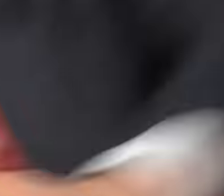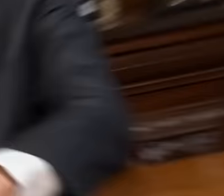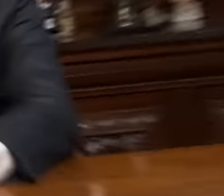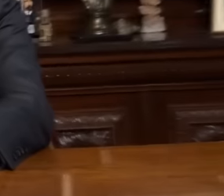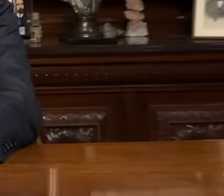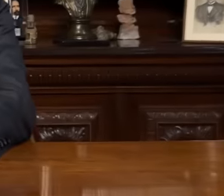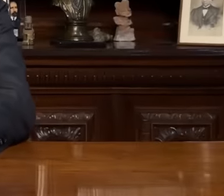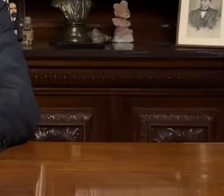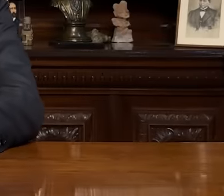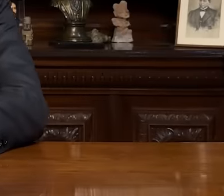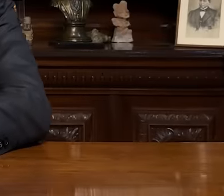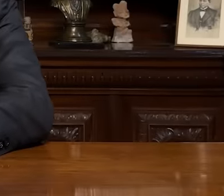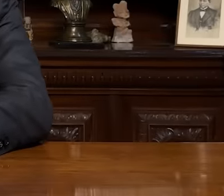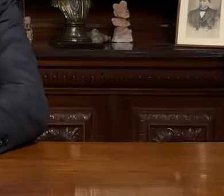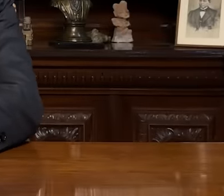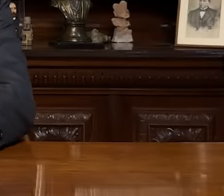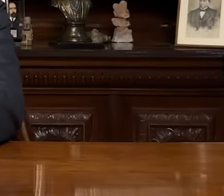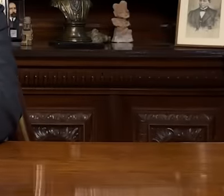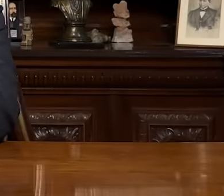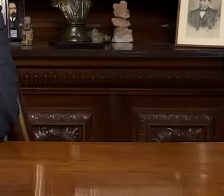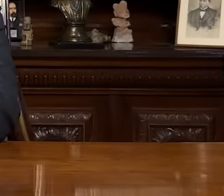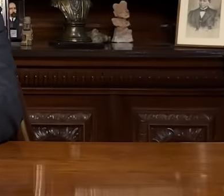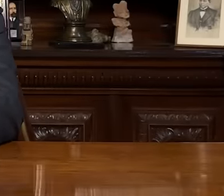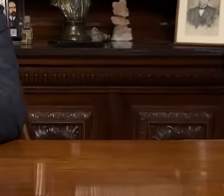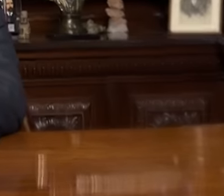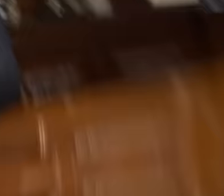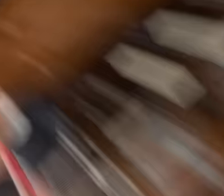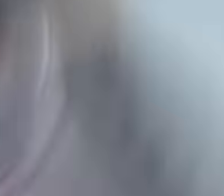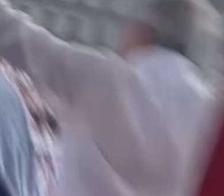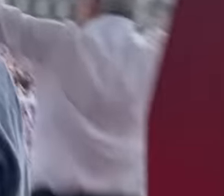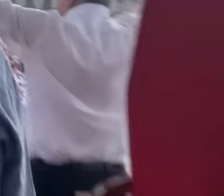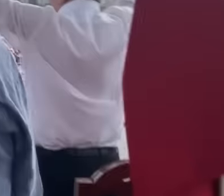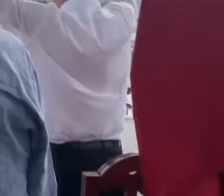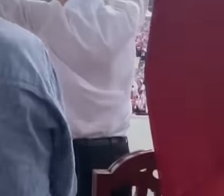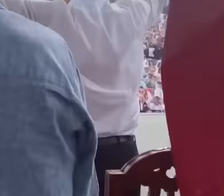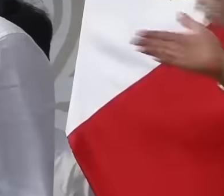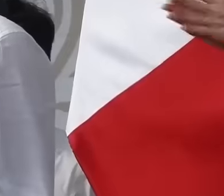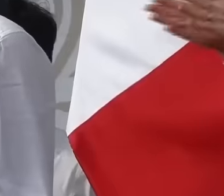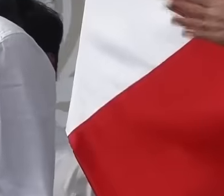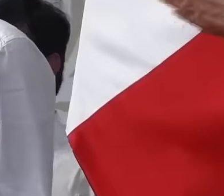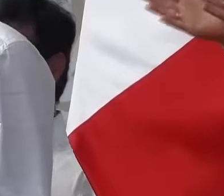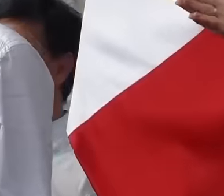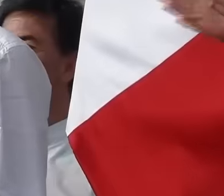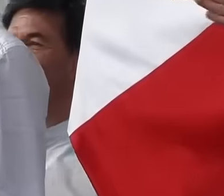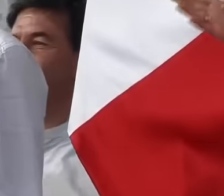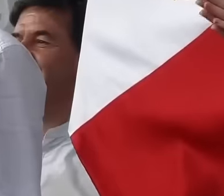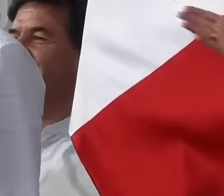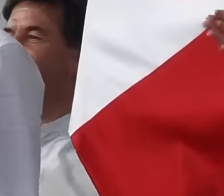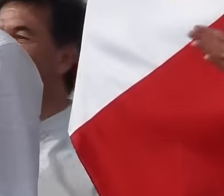that he is not afraid of anything or anyone because these results are results of the people,